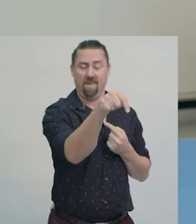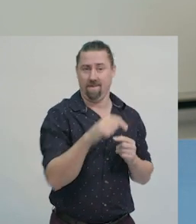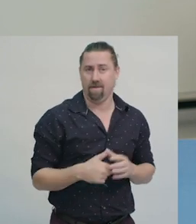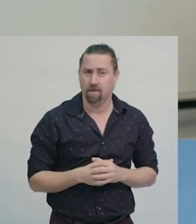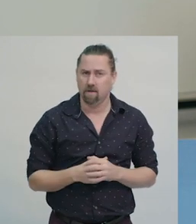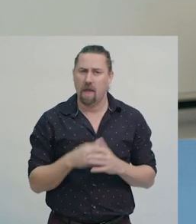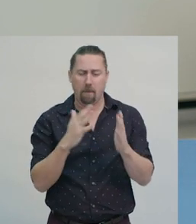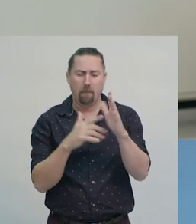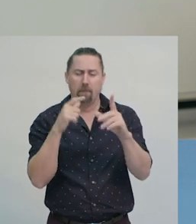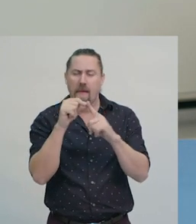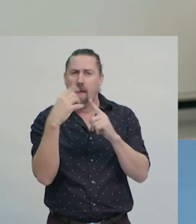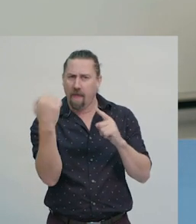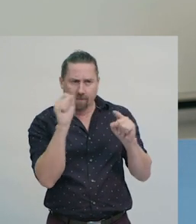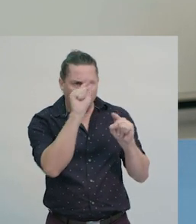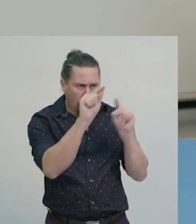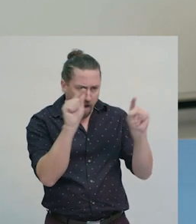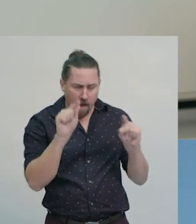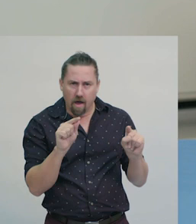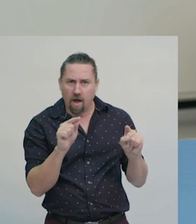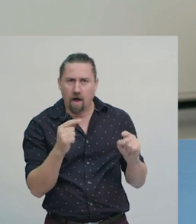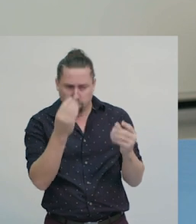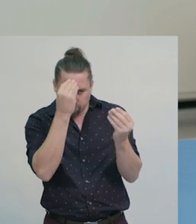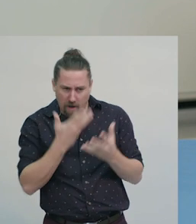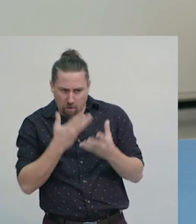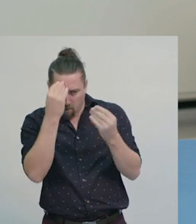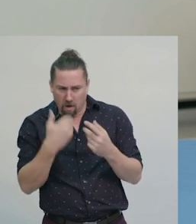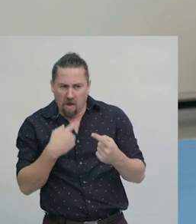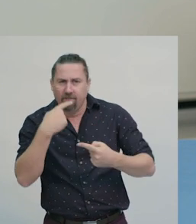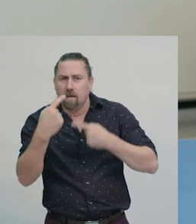and maps have features that help us to navigate and share information.